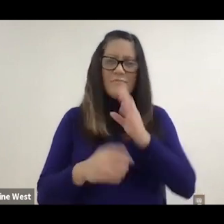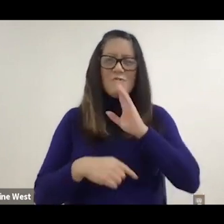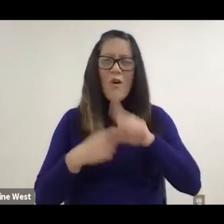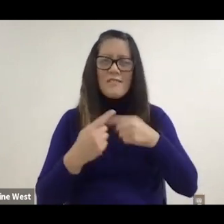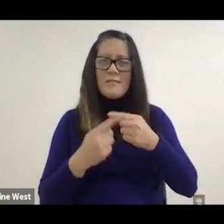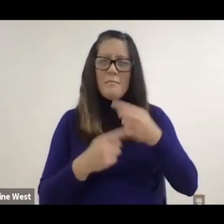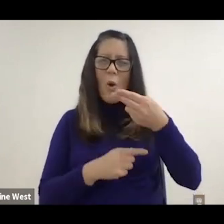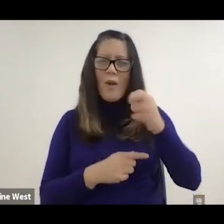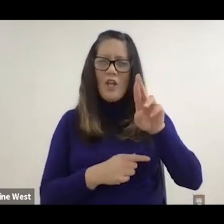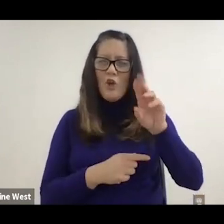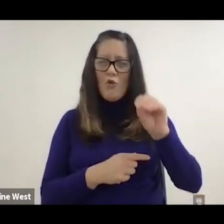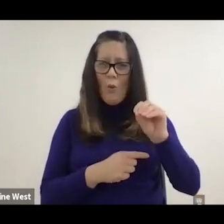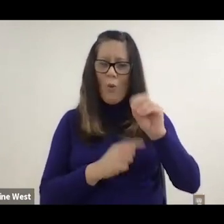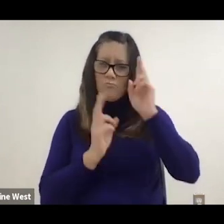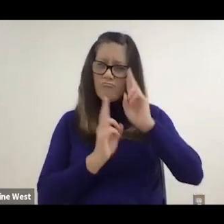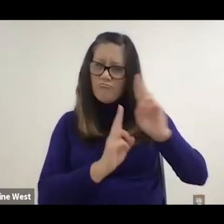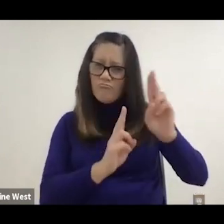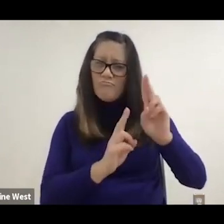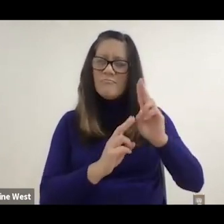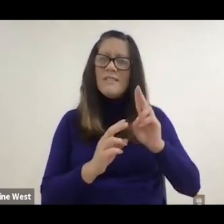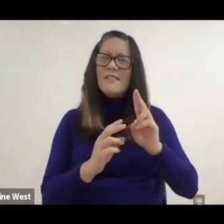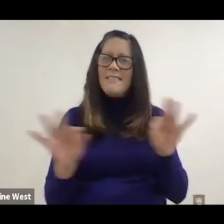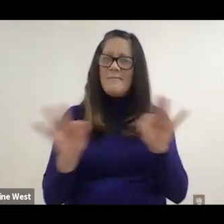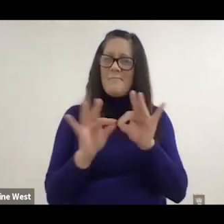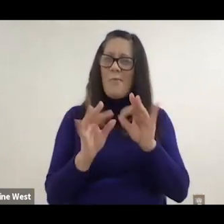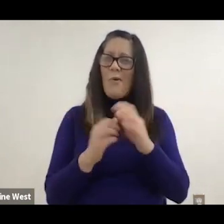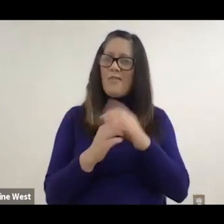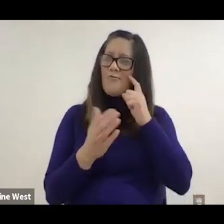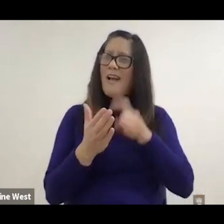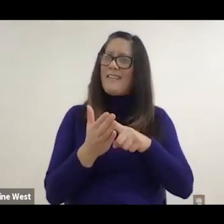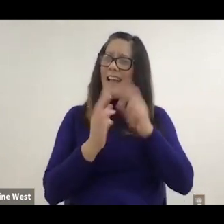engineering and scientist heroes. so hopefully you'll know a little